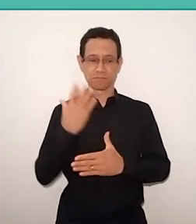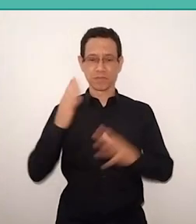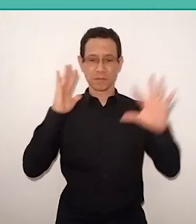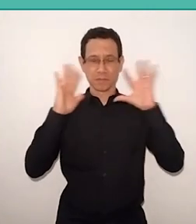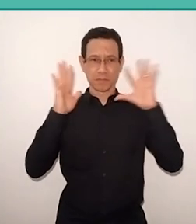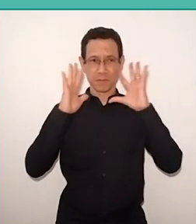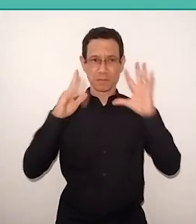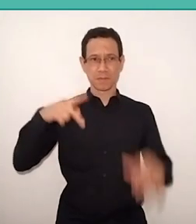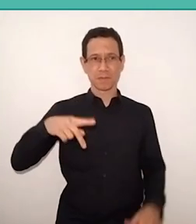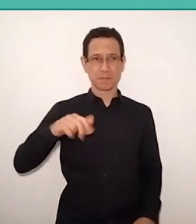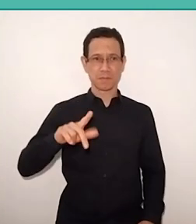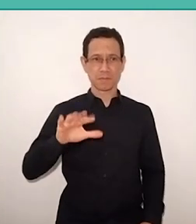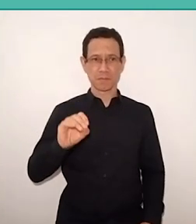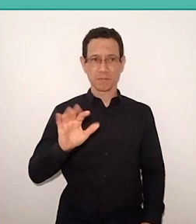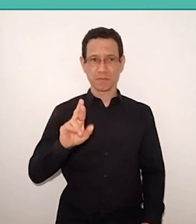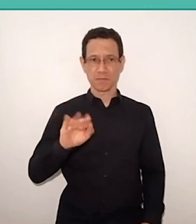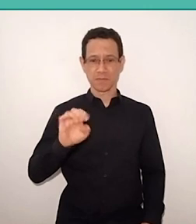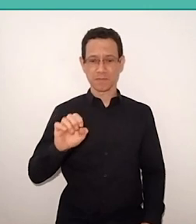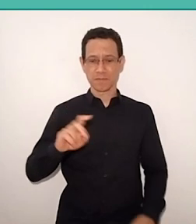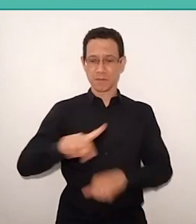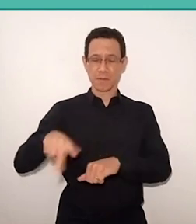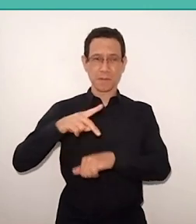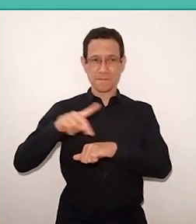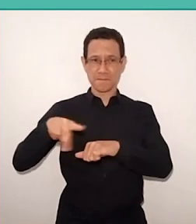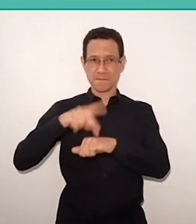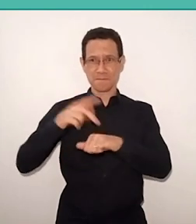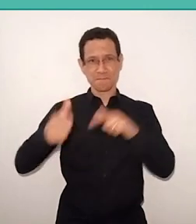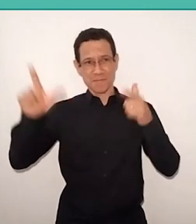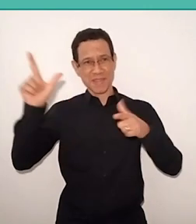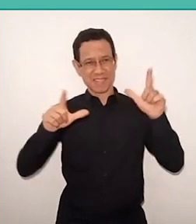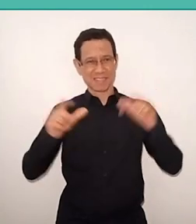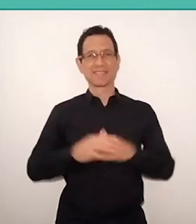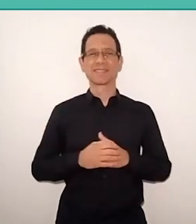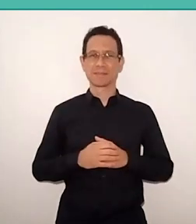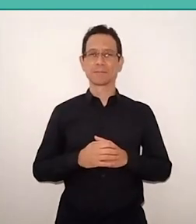on the international scene. Freire appeared on the international scene,